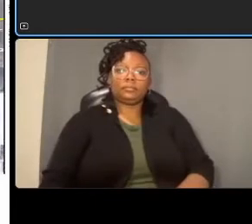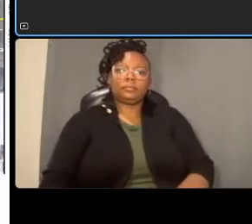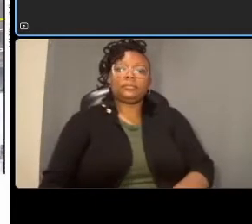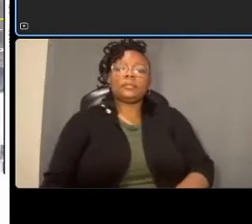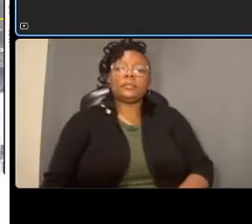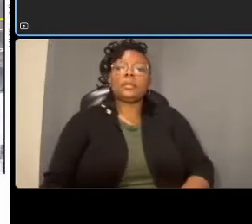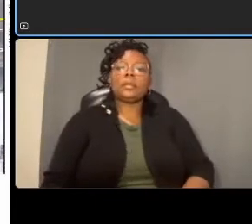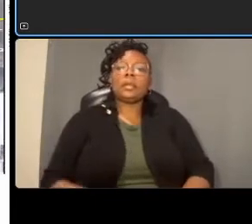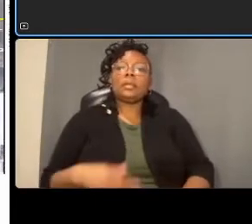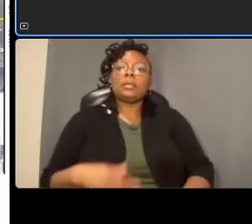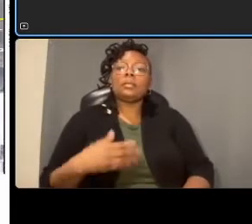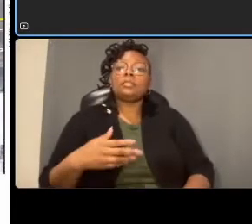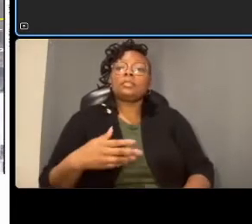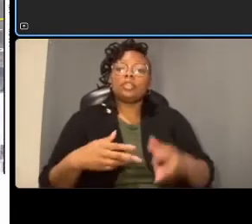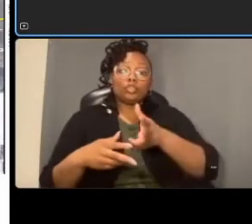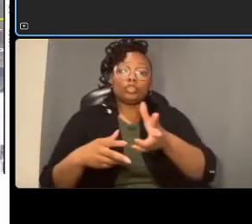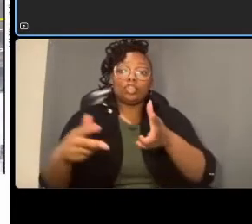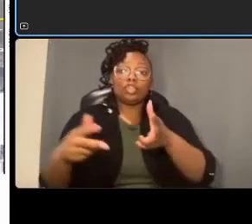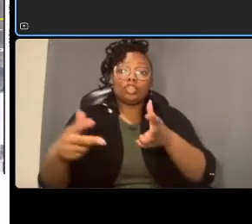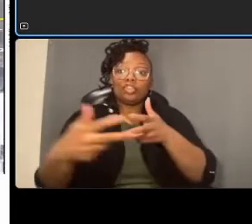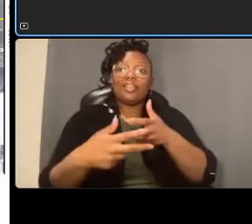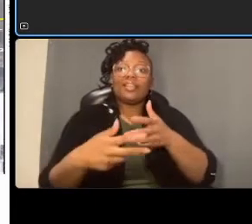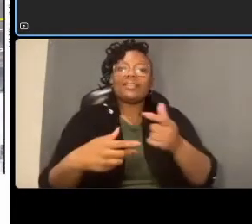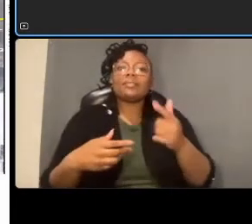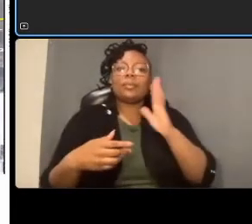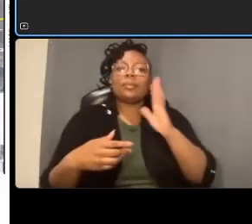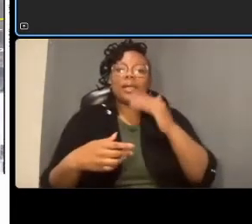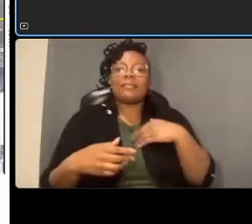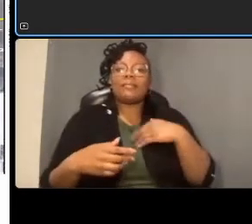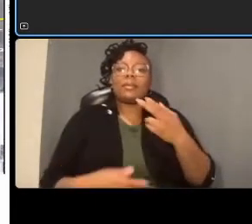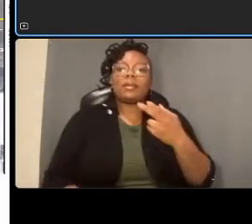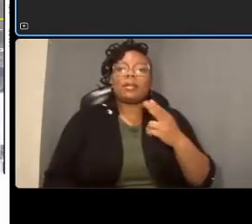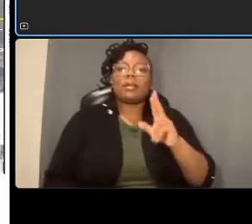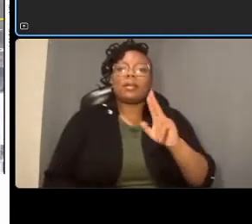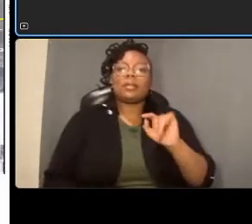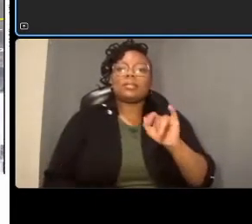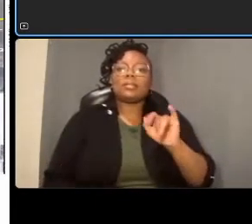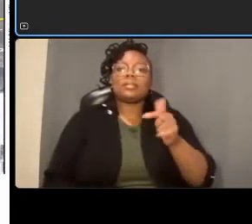that's our left a left turn in the northbound direction and opposite that we are able to